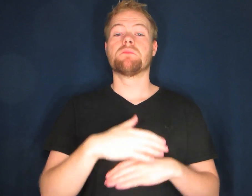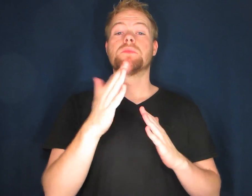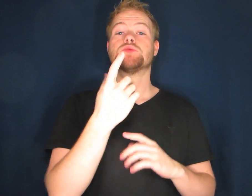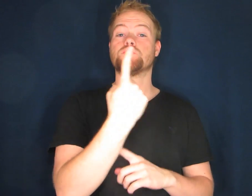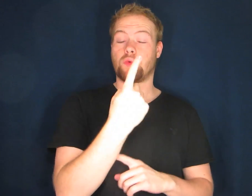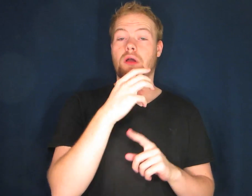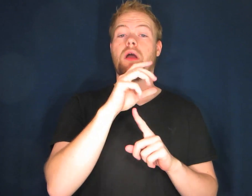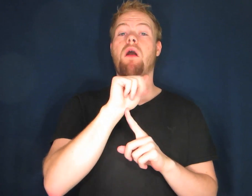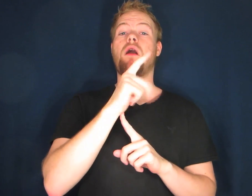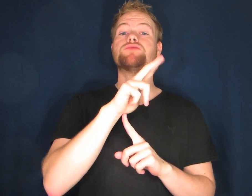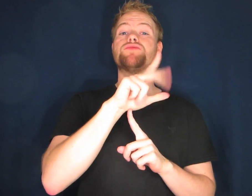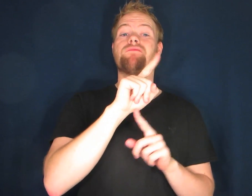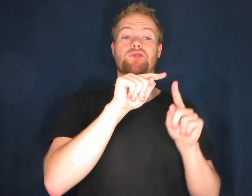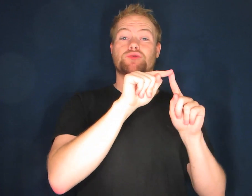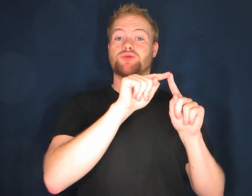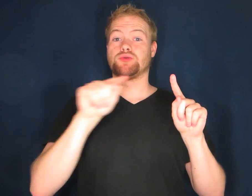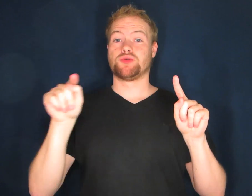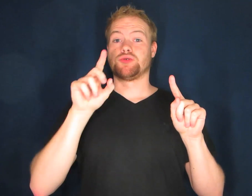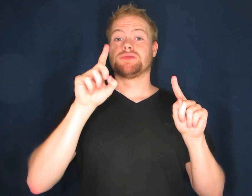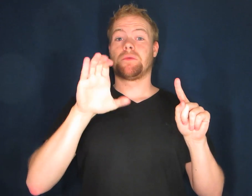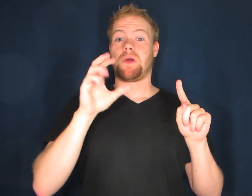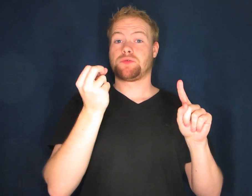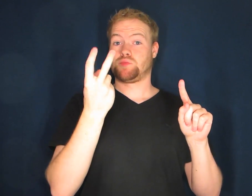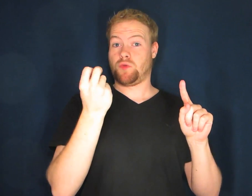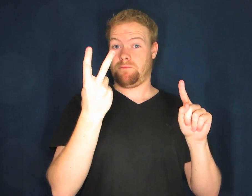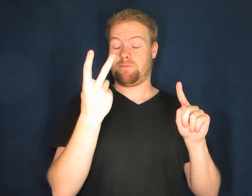Module 1 is August 31st to December 12th.